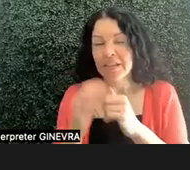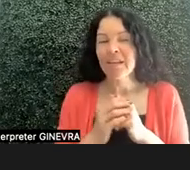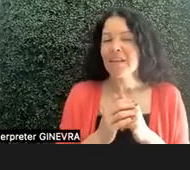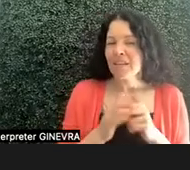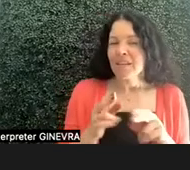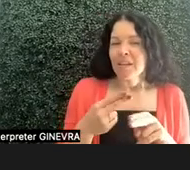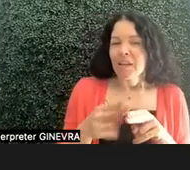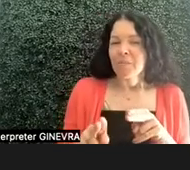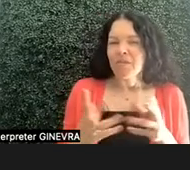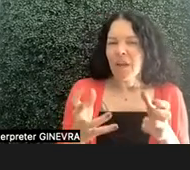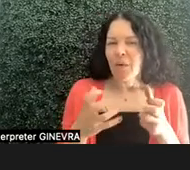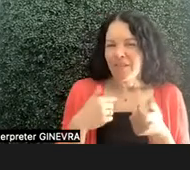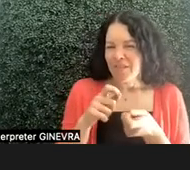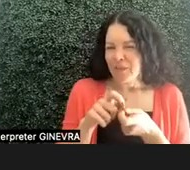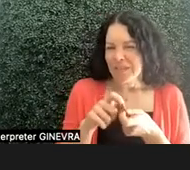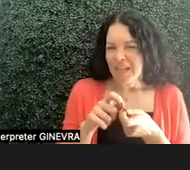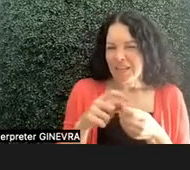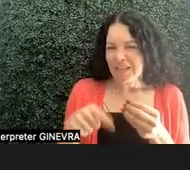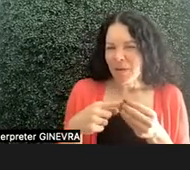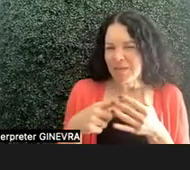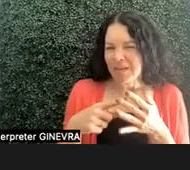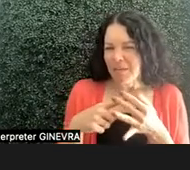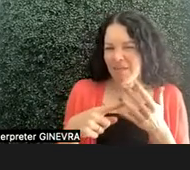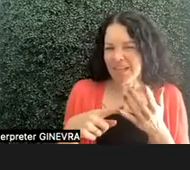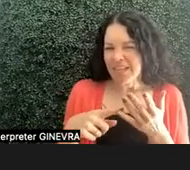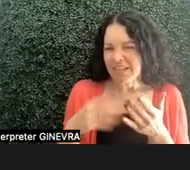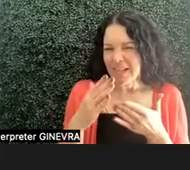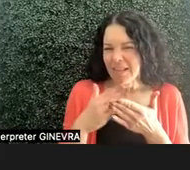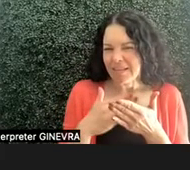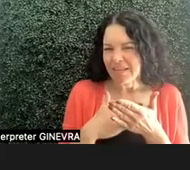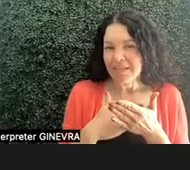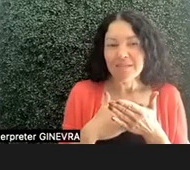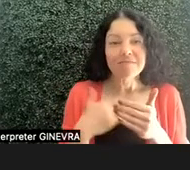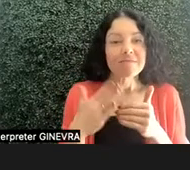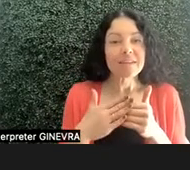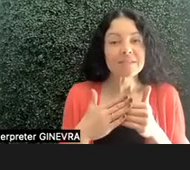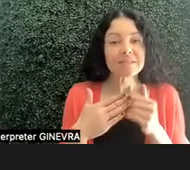a couple of details about some of these particular lessons. Next slide.